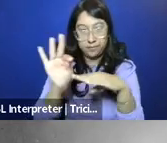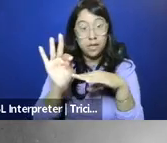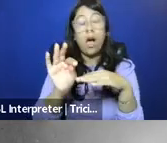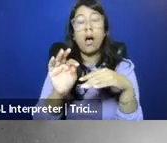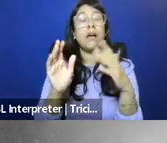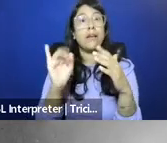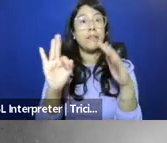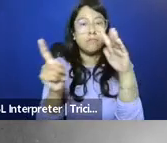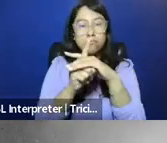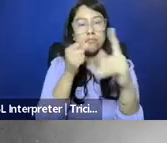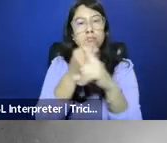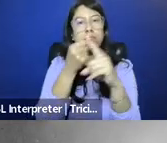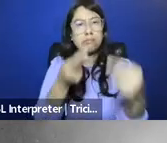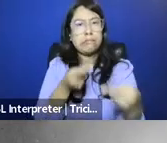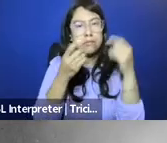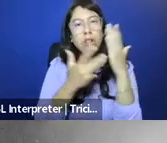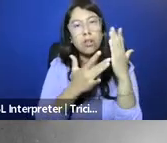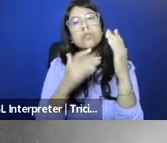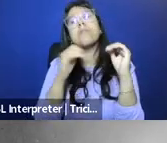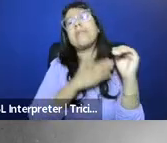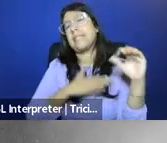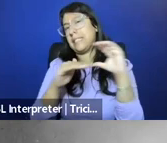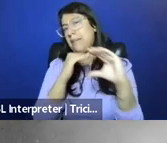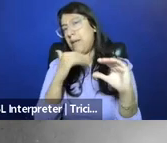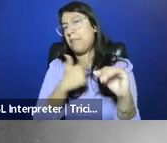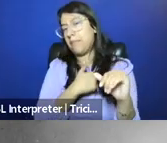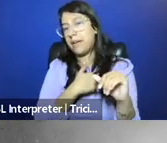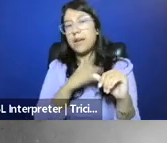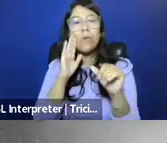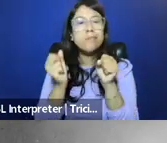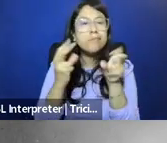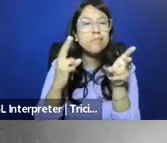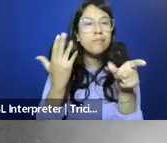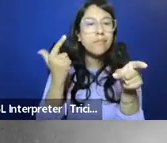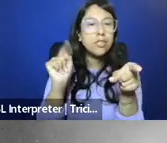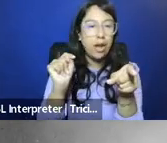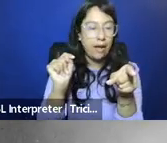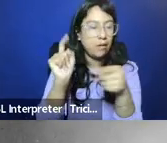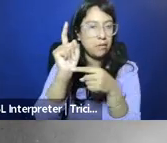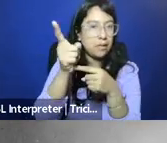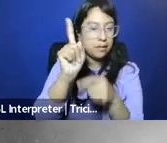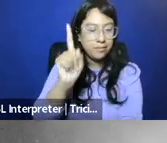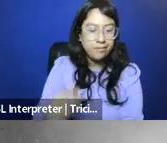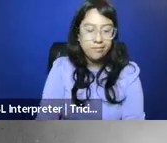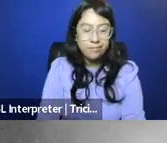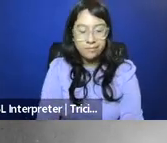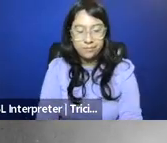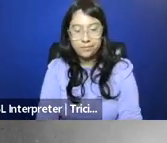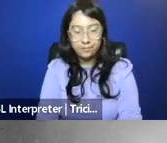or have problems, you can please send us an email, and I'll drop the email in the chat in a second.